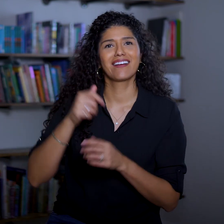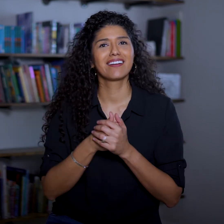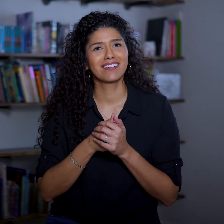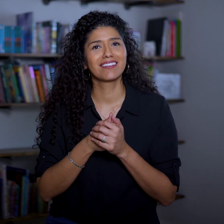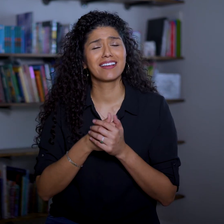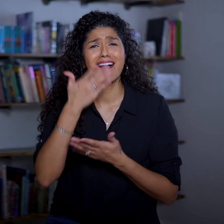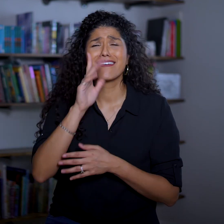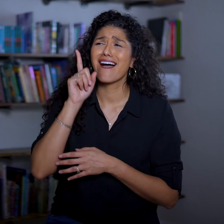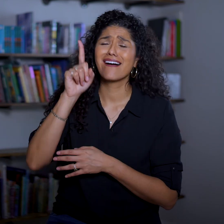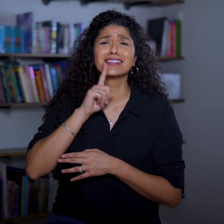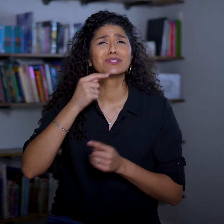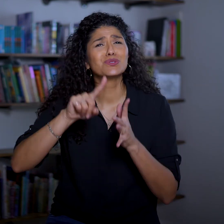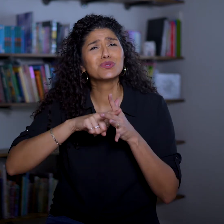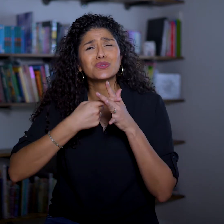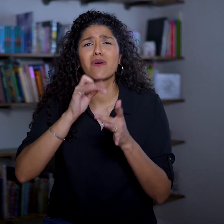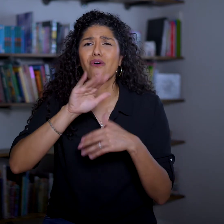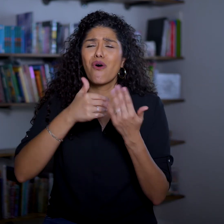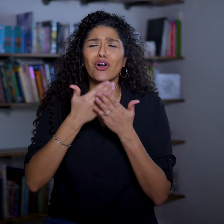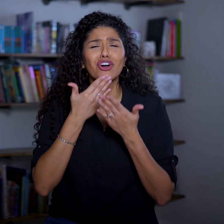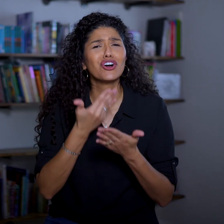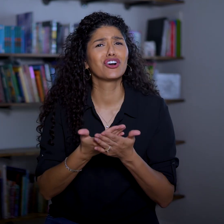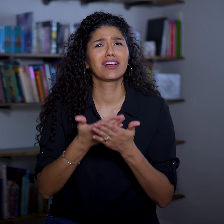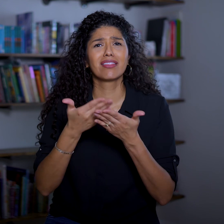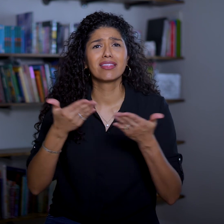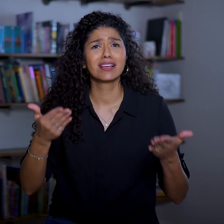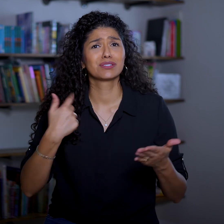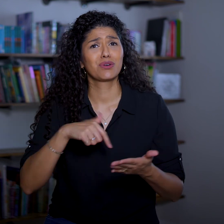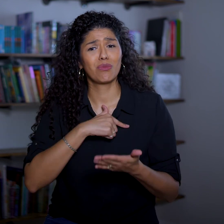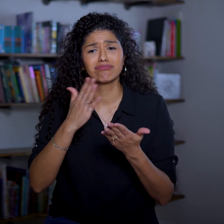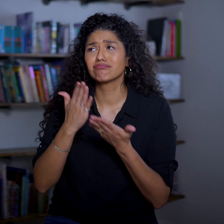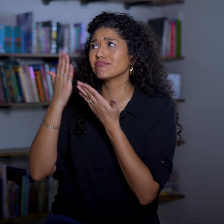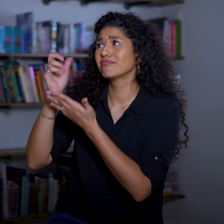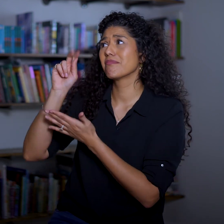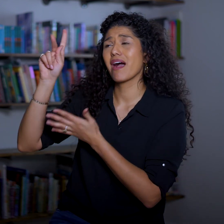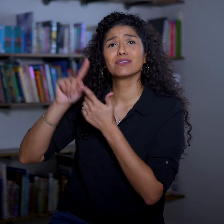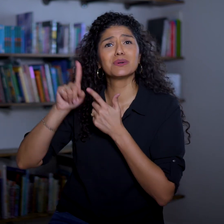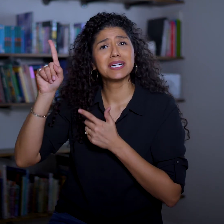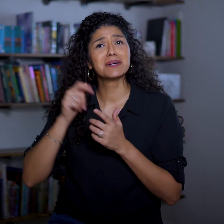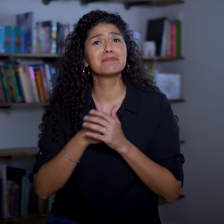God is the source of all the good things we offer back to Him.